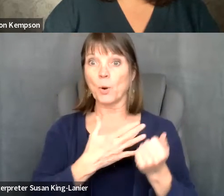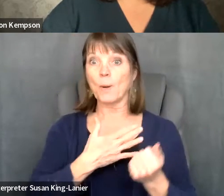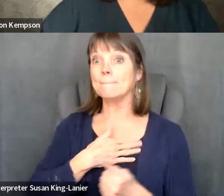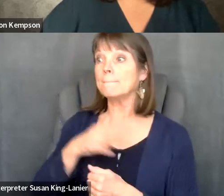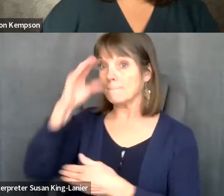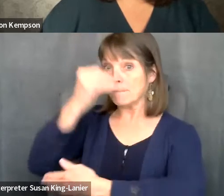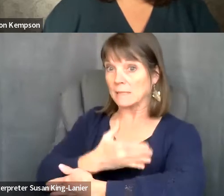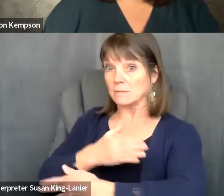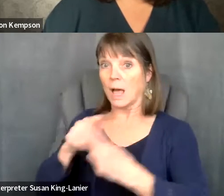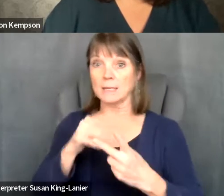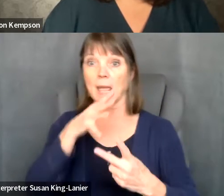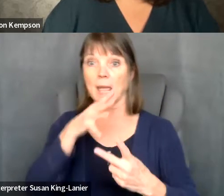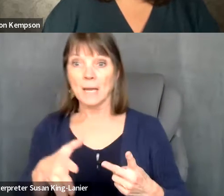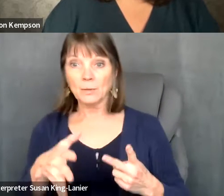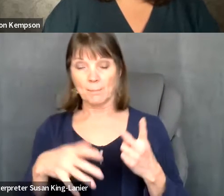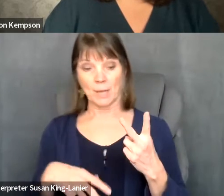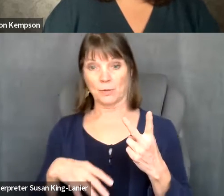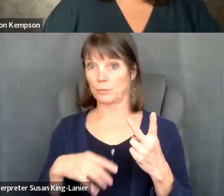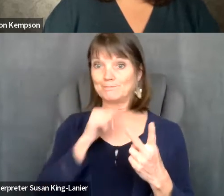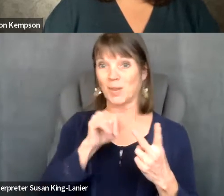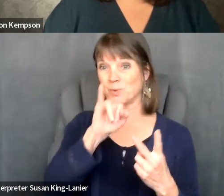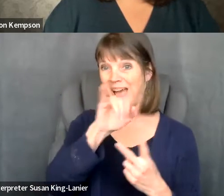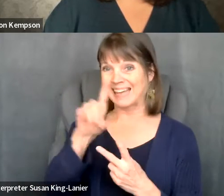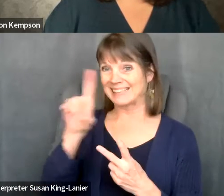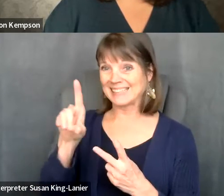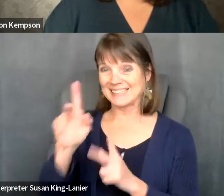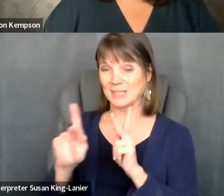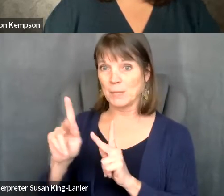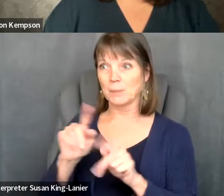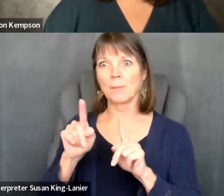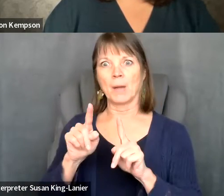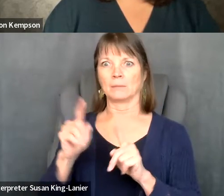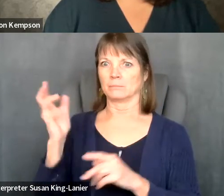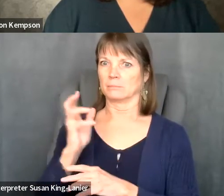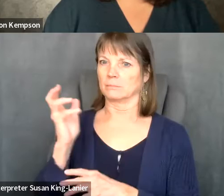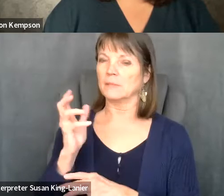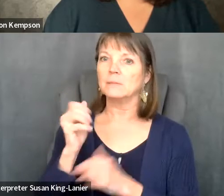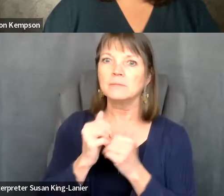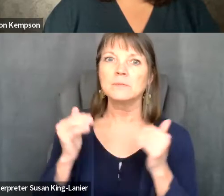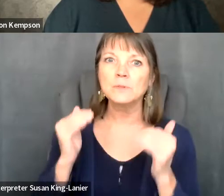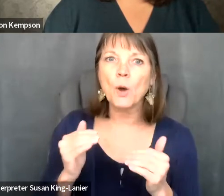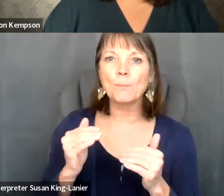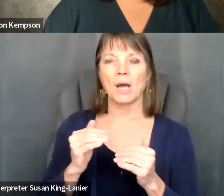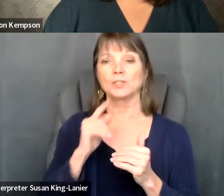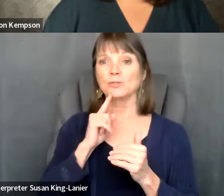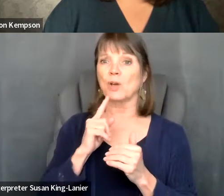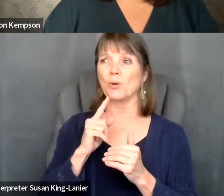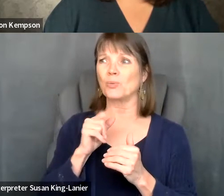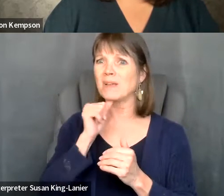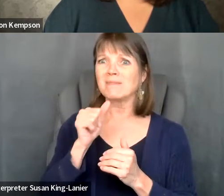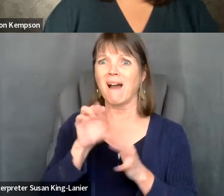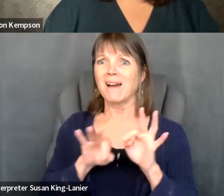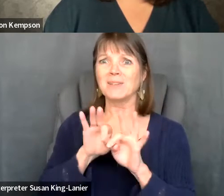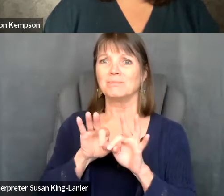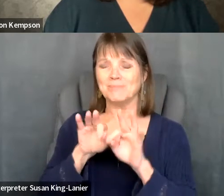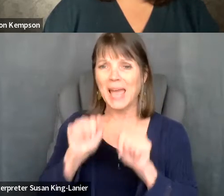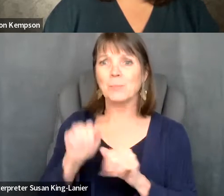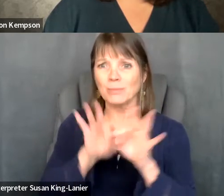Kelly Crosbie: They weren't ivds direct School professionals, but they spent so much i'm with them, and they were a famous guy with people in my life, and so incredibly valuable.